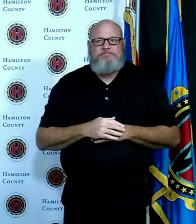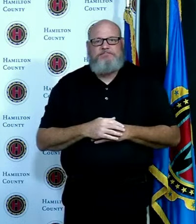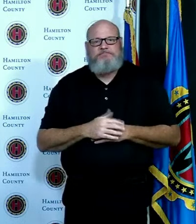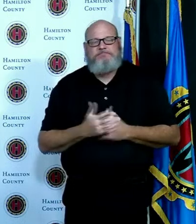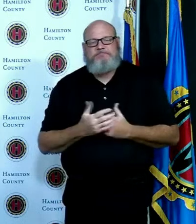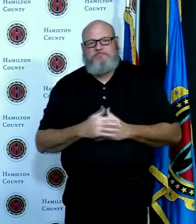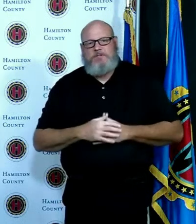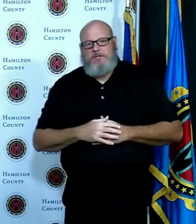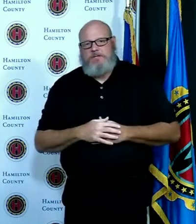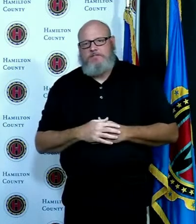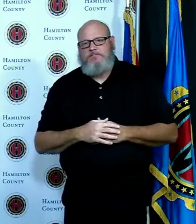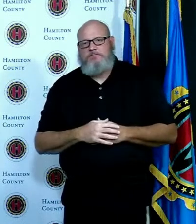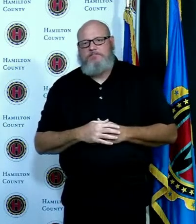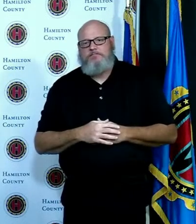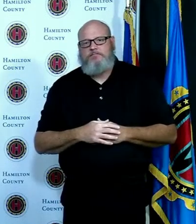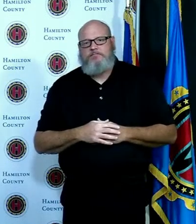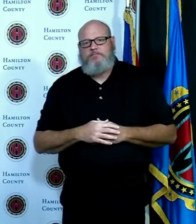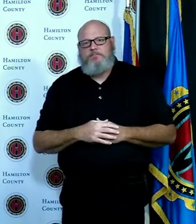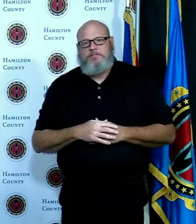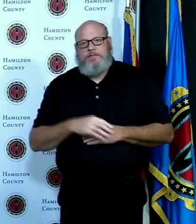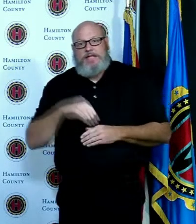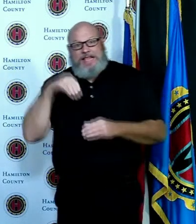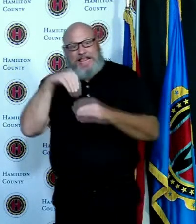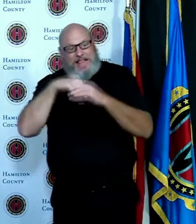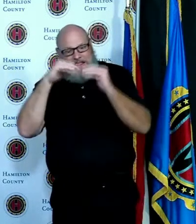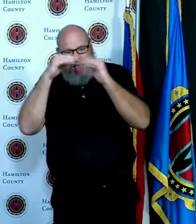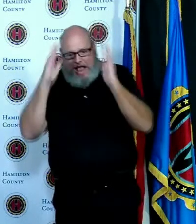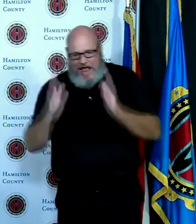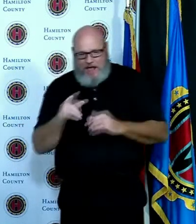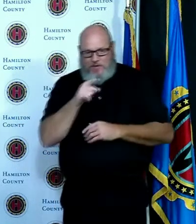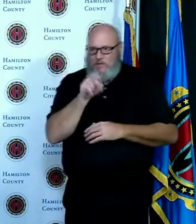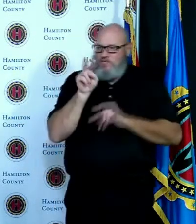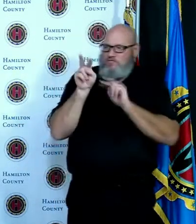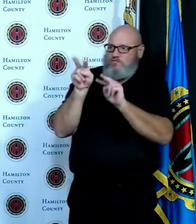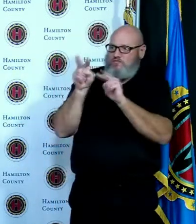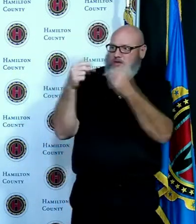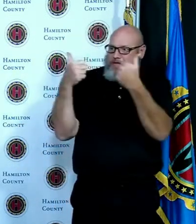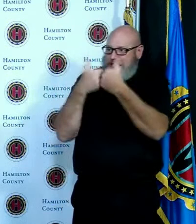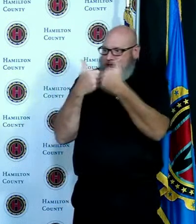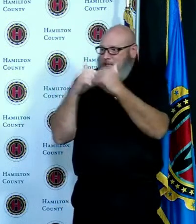events which are are coming up quickly so as I said we just got off a call with the Governor